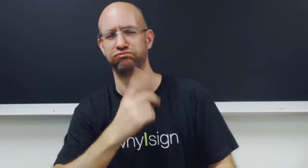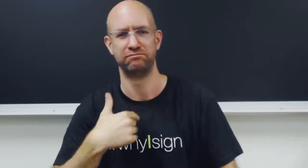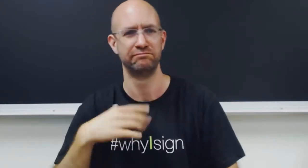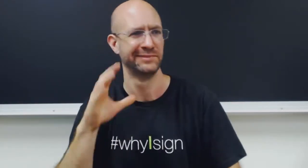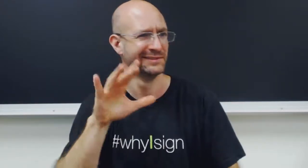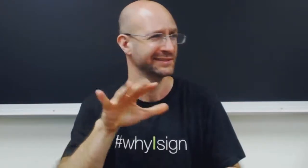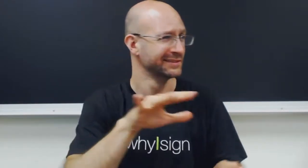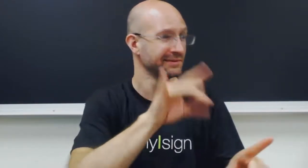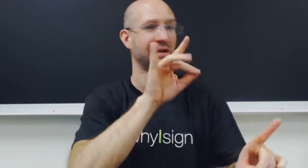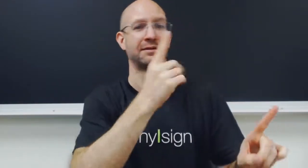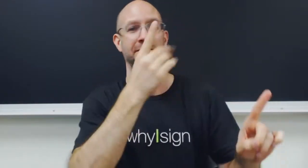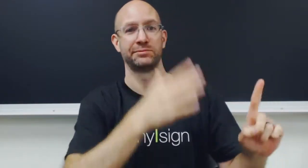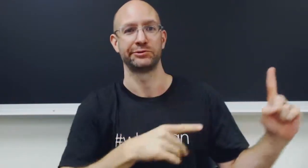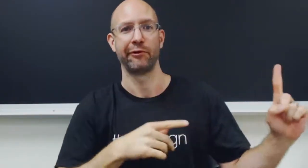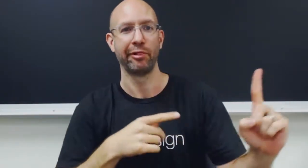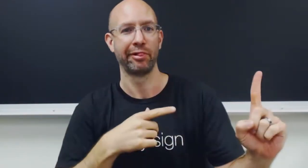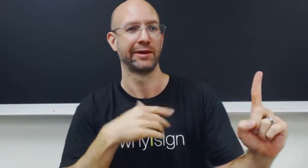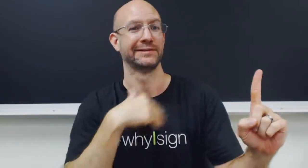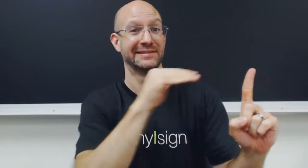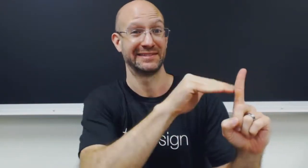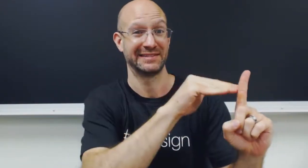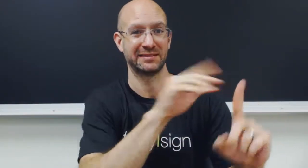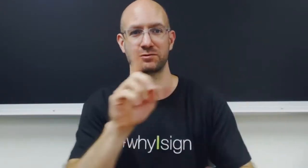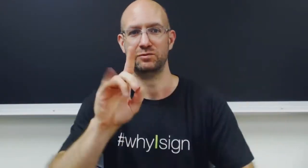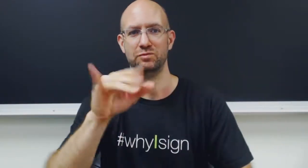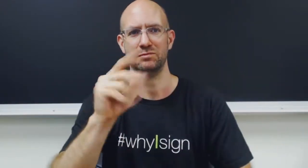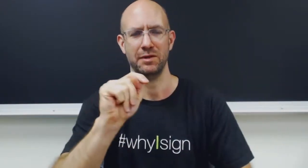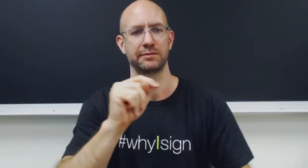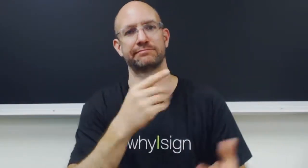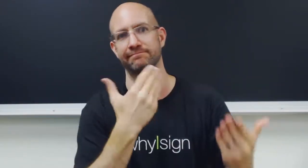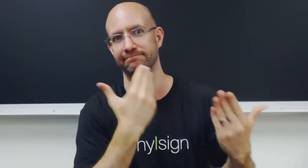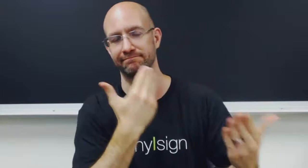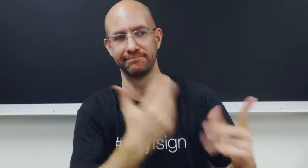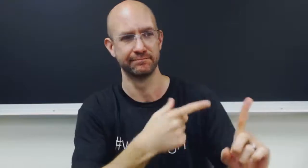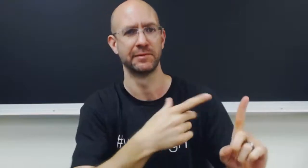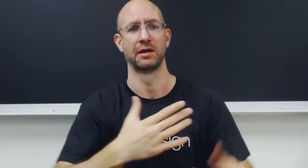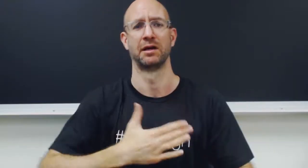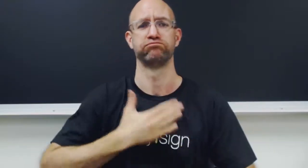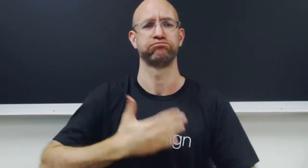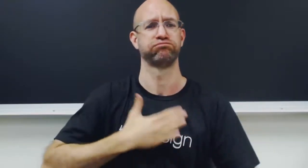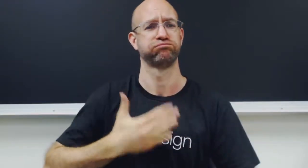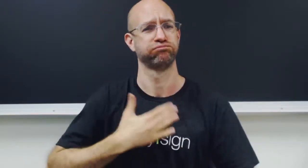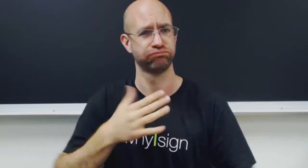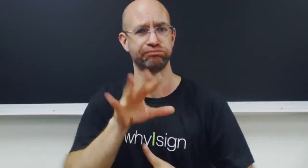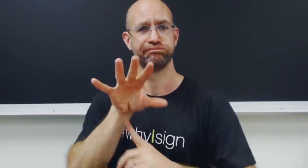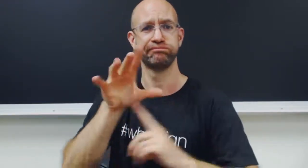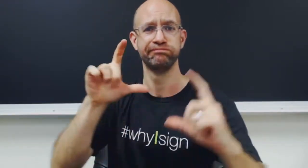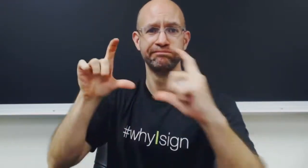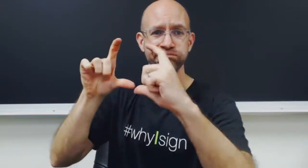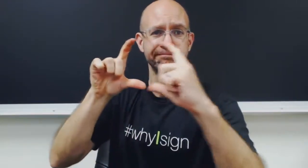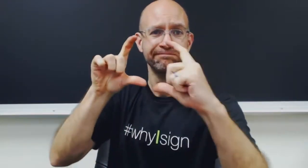Then I found a random person walking by named Dwight, I thank him for willing to take a video of the interview.